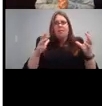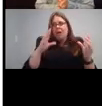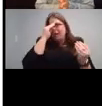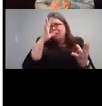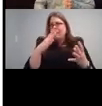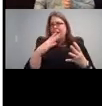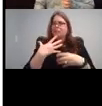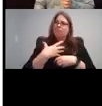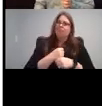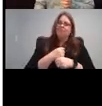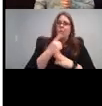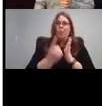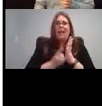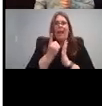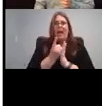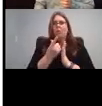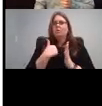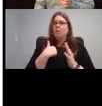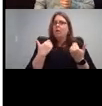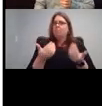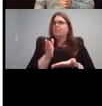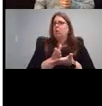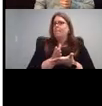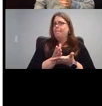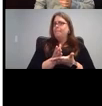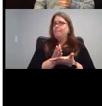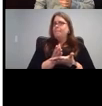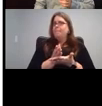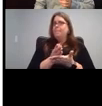So I'm gonna stop there. And go back to the introduction page.